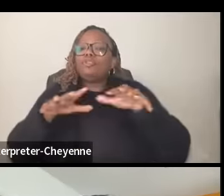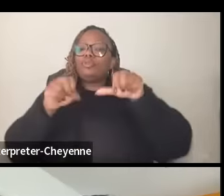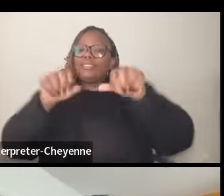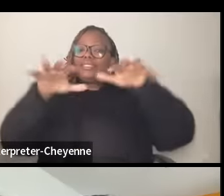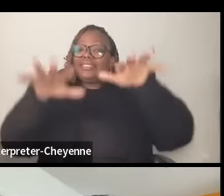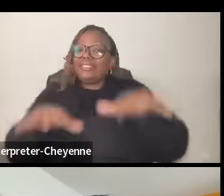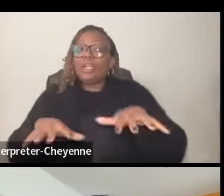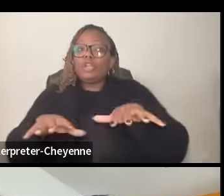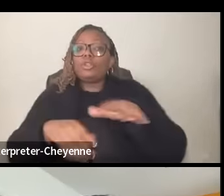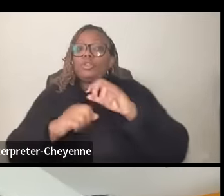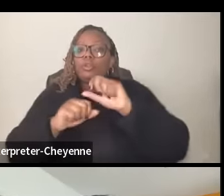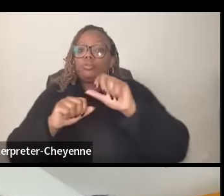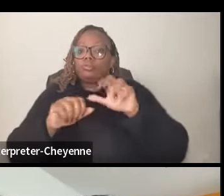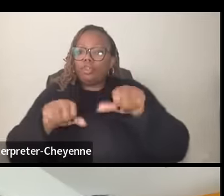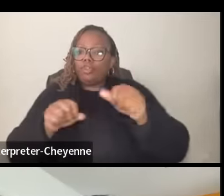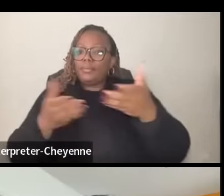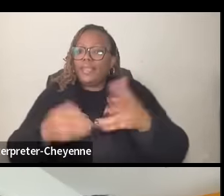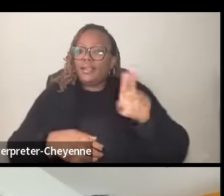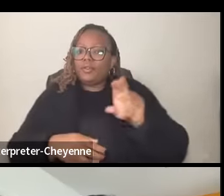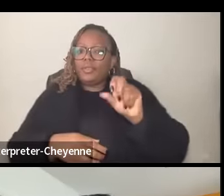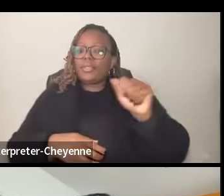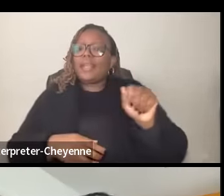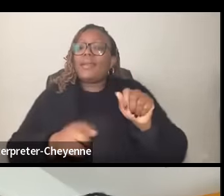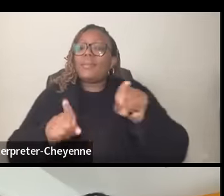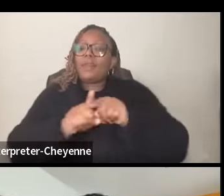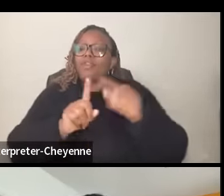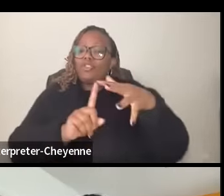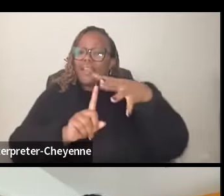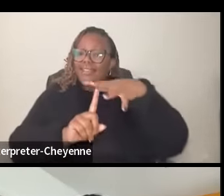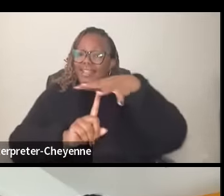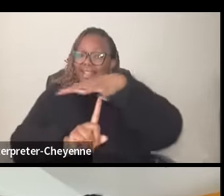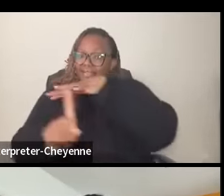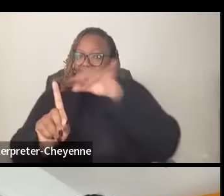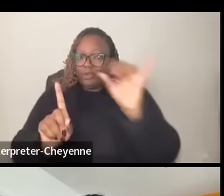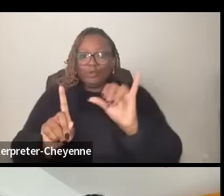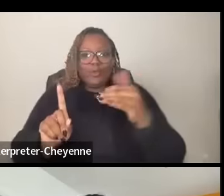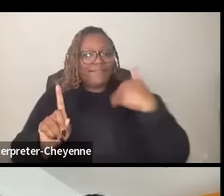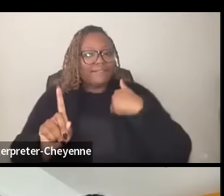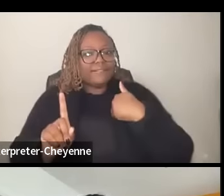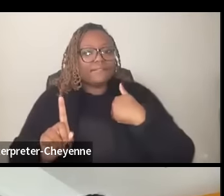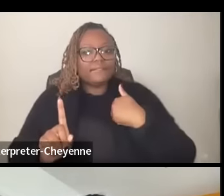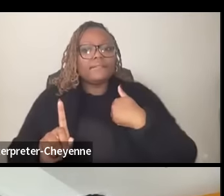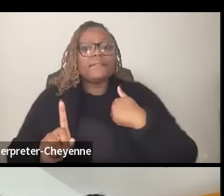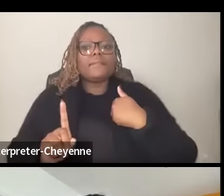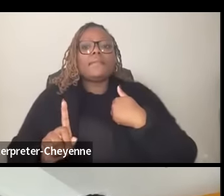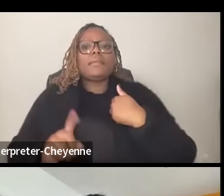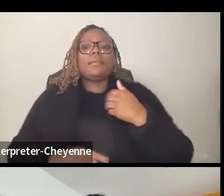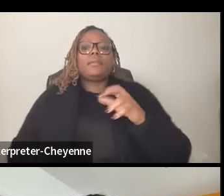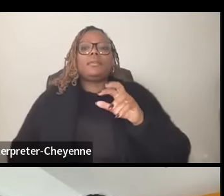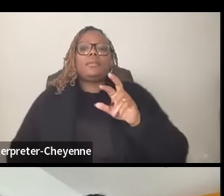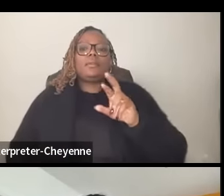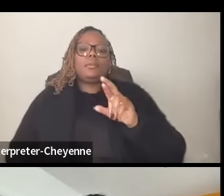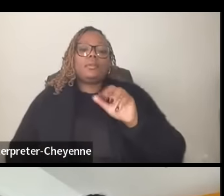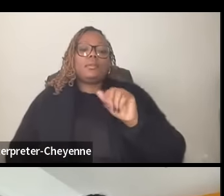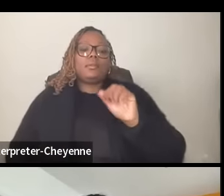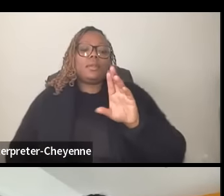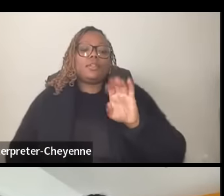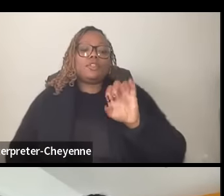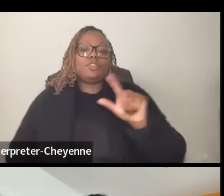colonialism also has a context and that context is uh racial and as M Adams would insist that we say